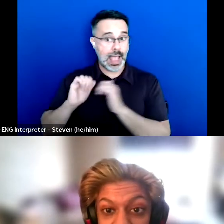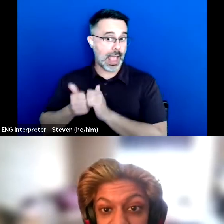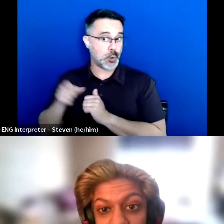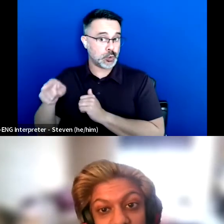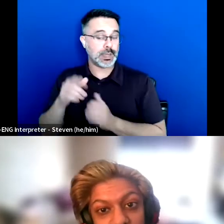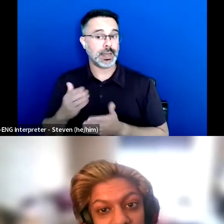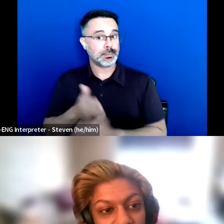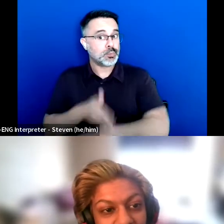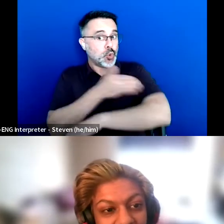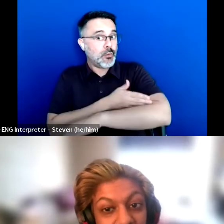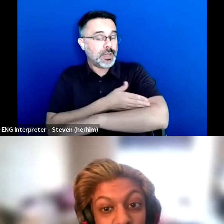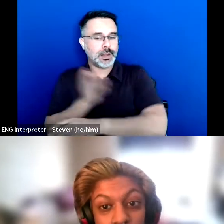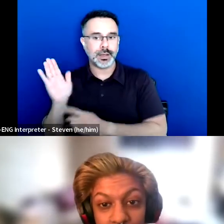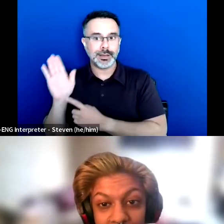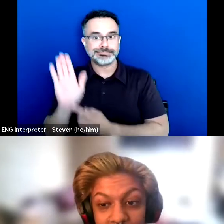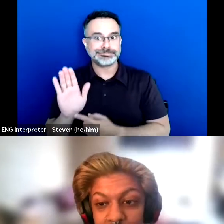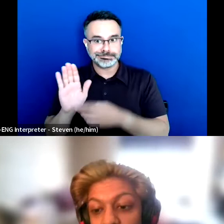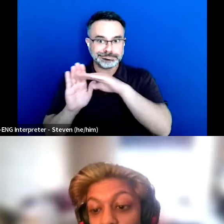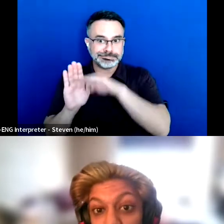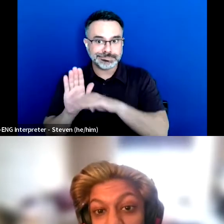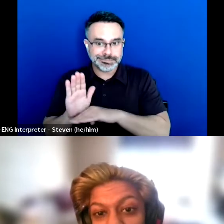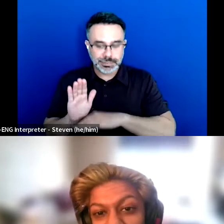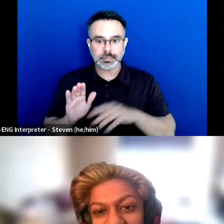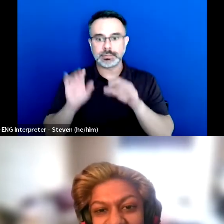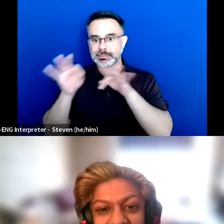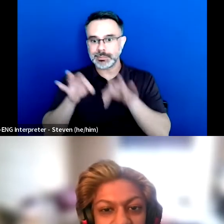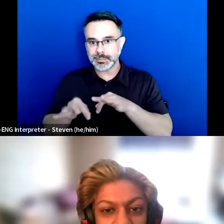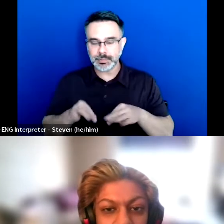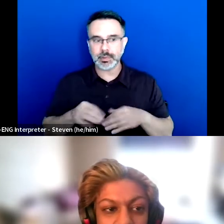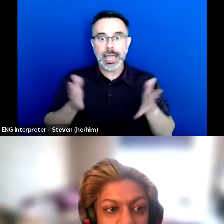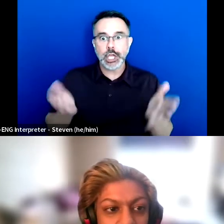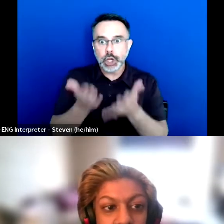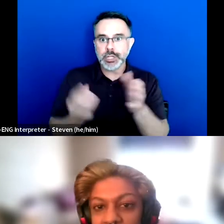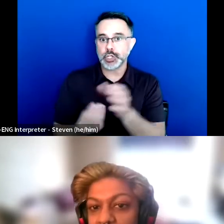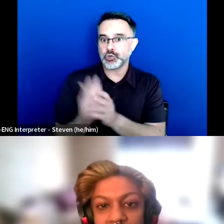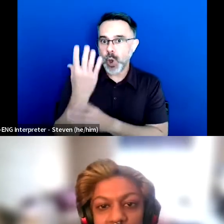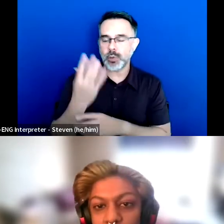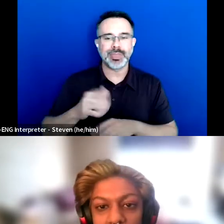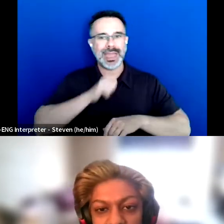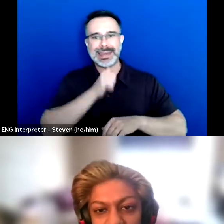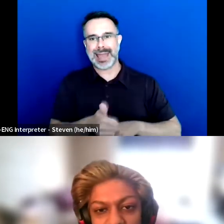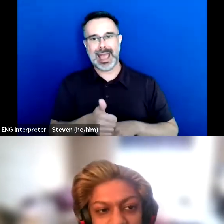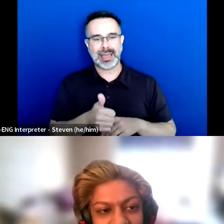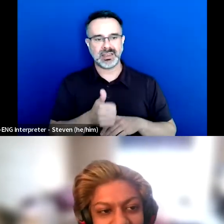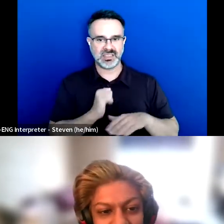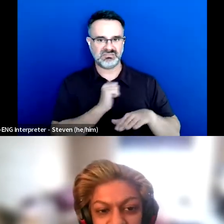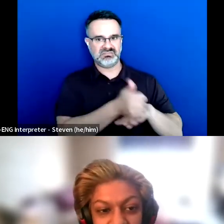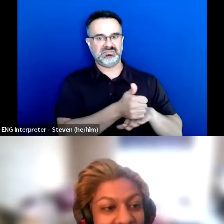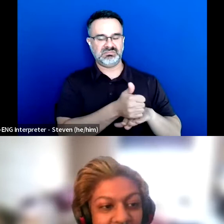These are ways that you can actually encourage growth instead of putting in these rigid,